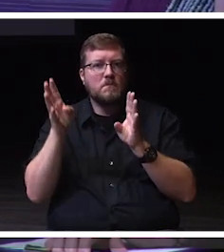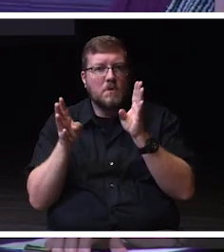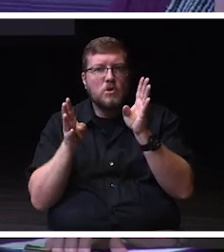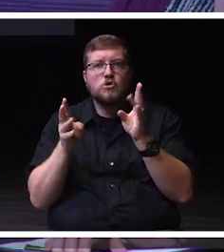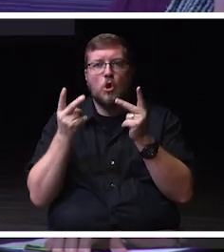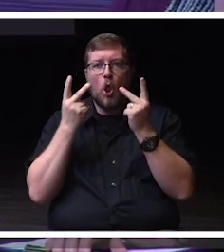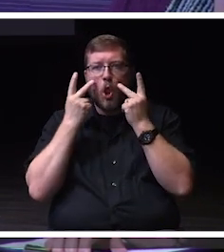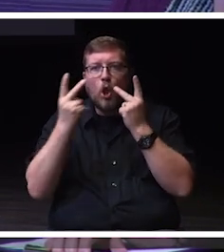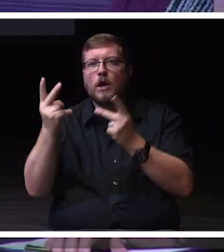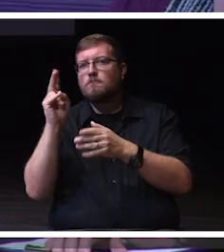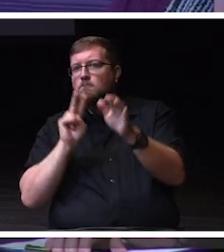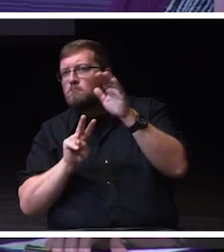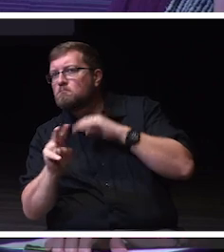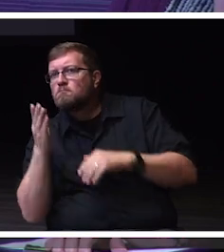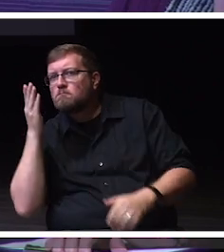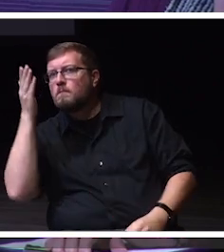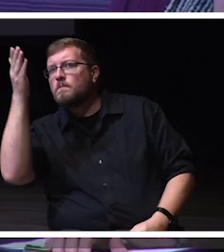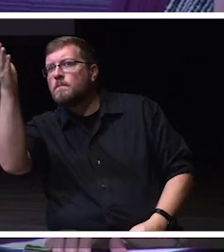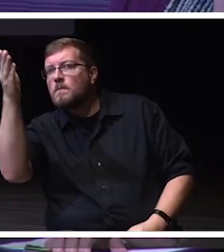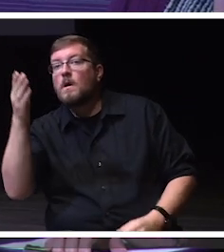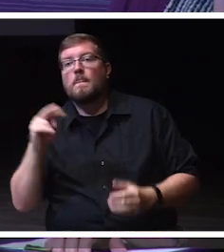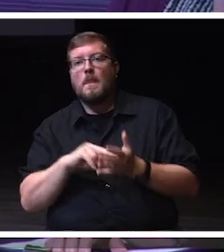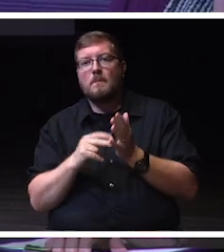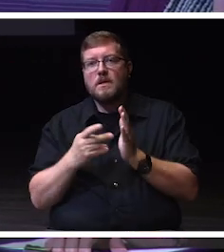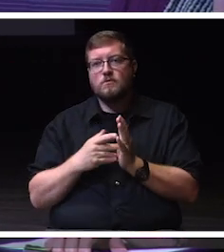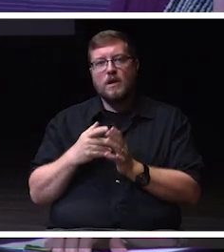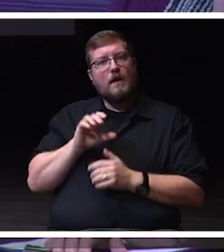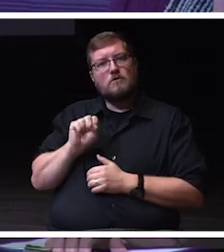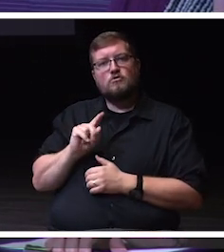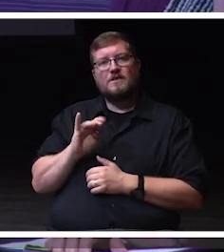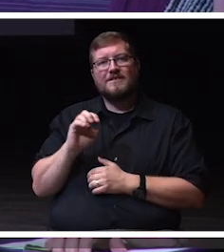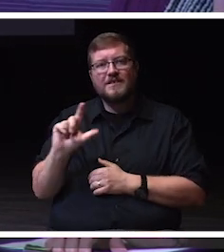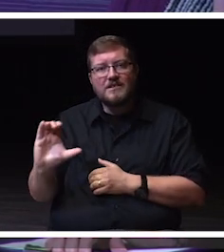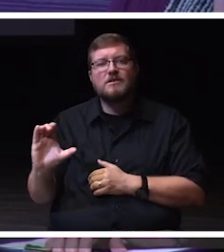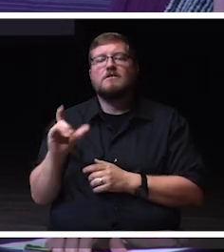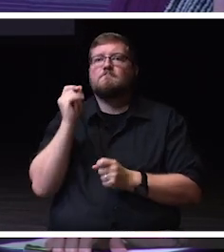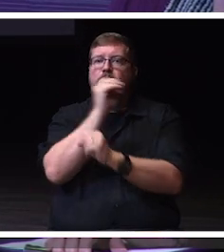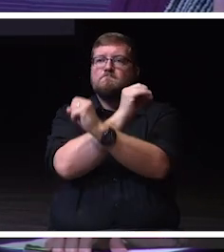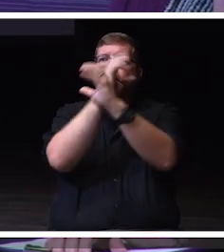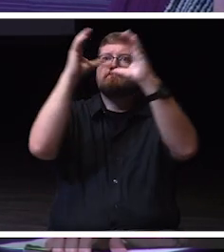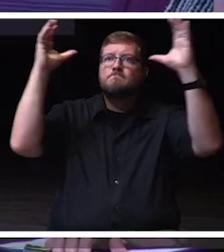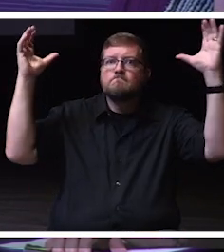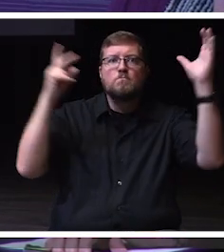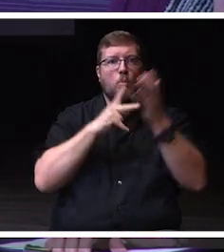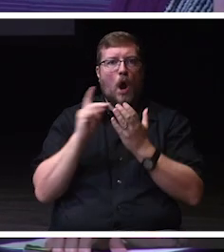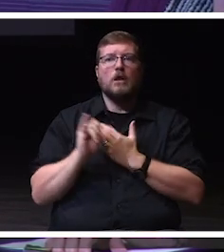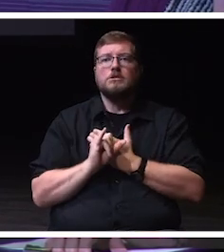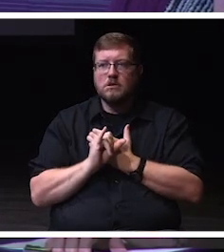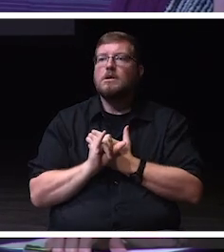We are embarking on a strategic initiative. Project, initiative that's going to kick start,